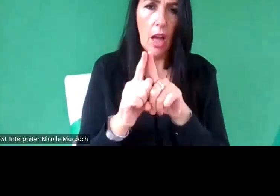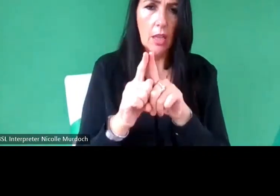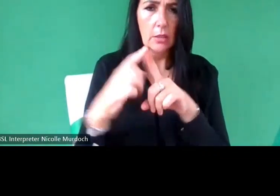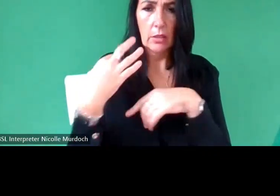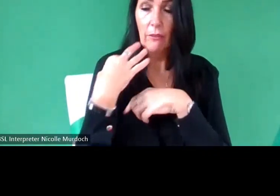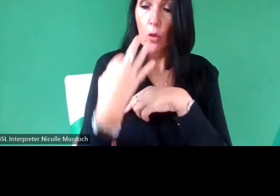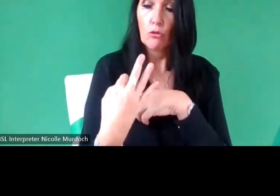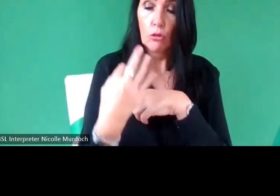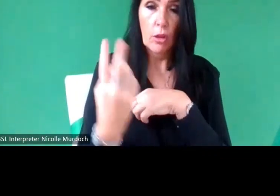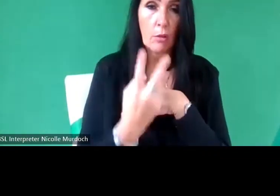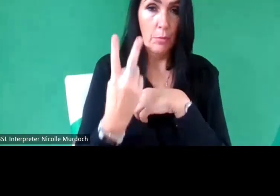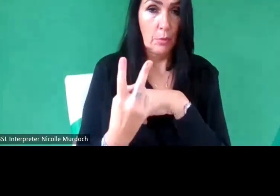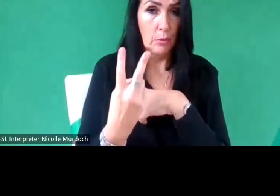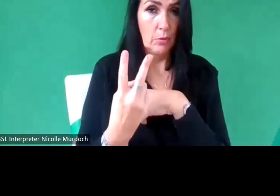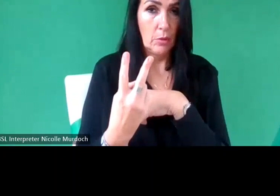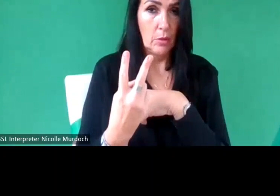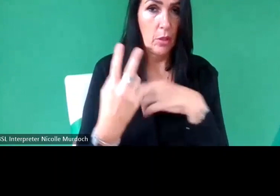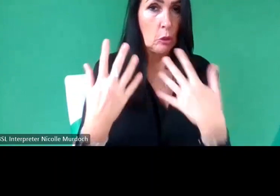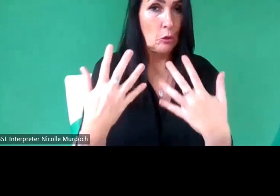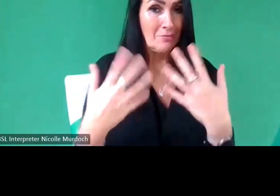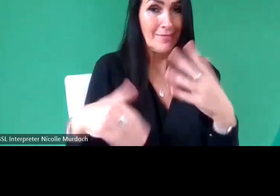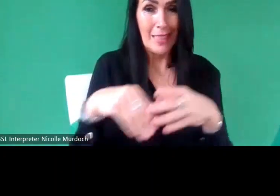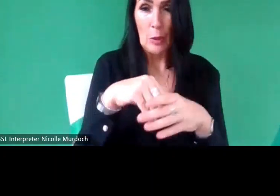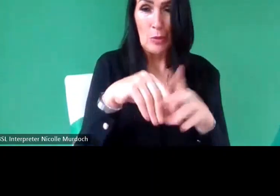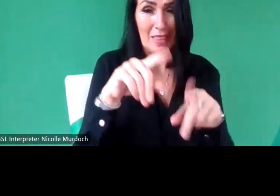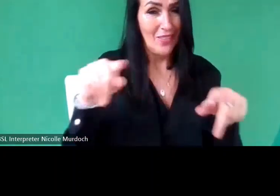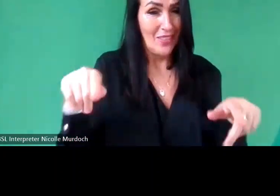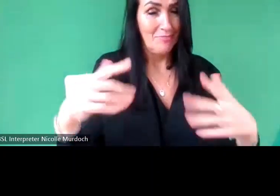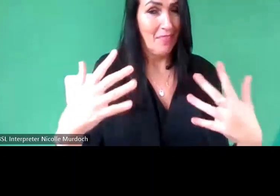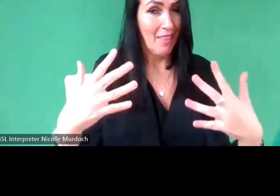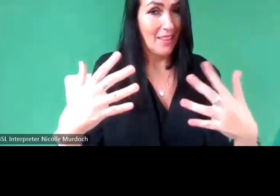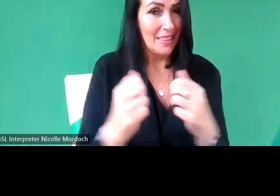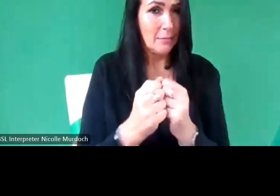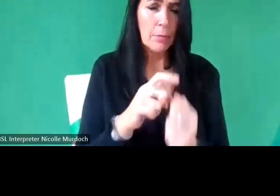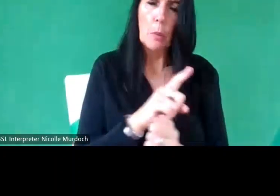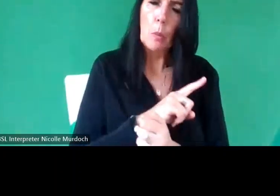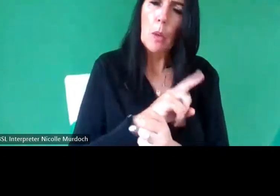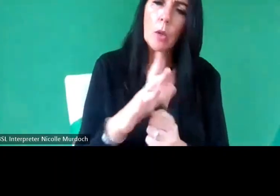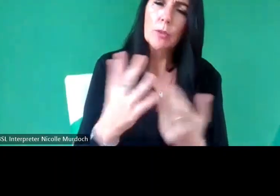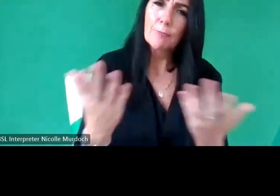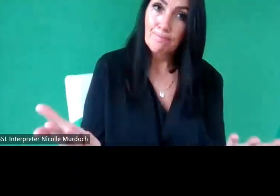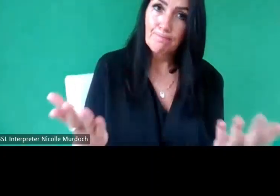is still not that inclusive um so why is that you have to accept that I think part of the problem